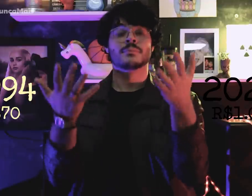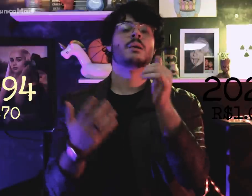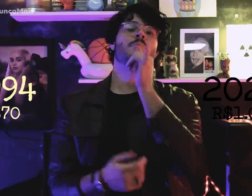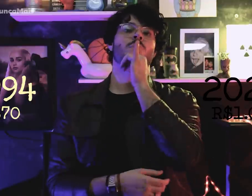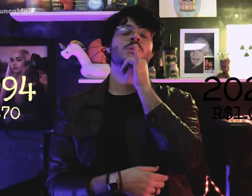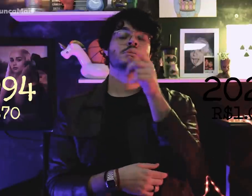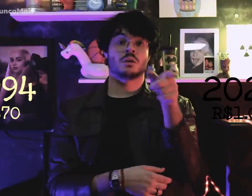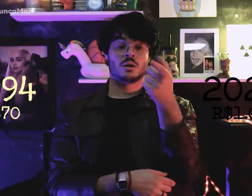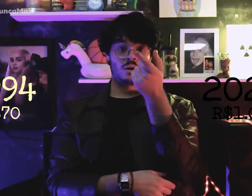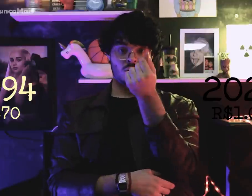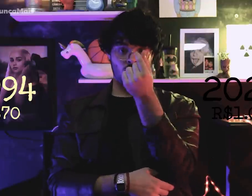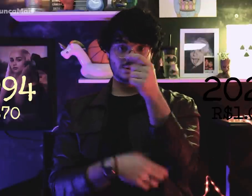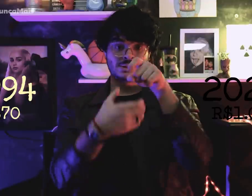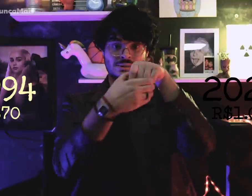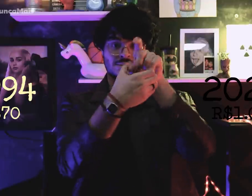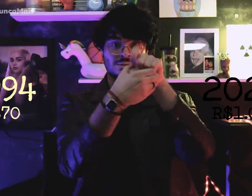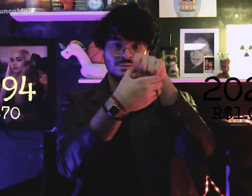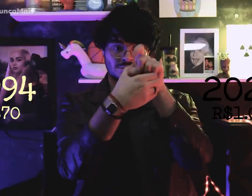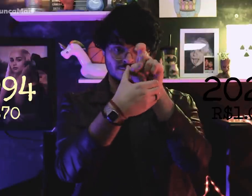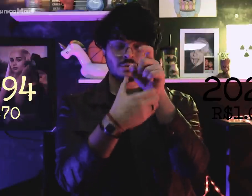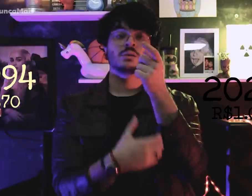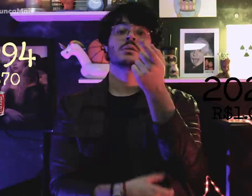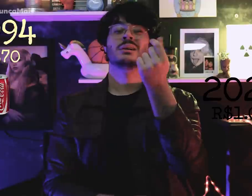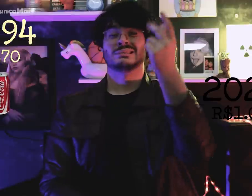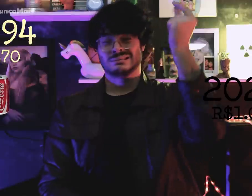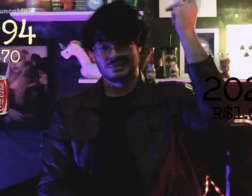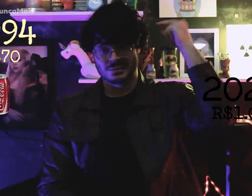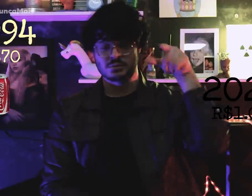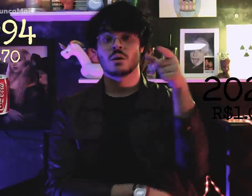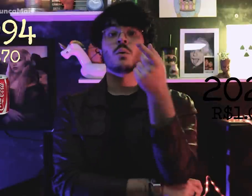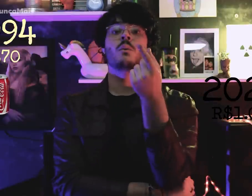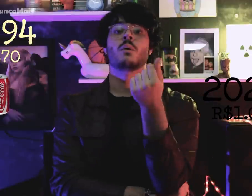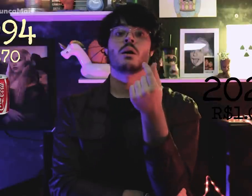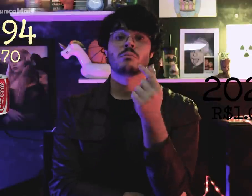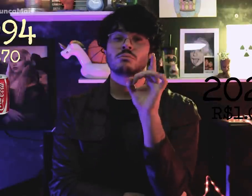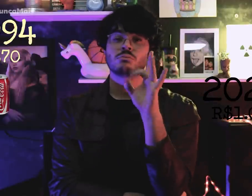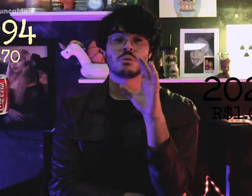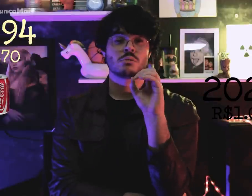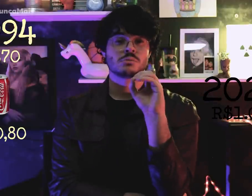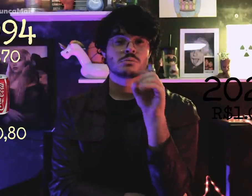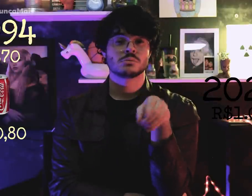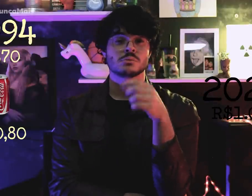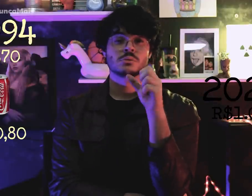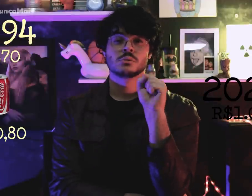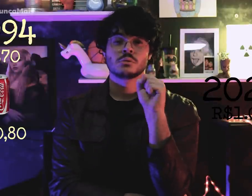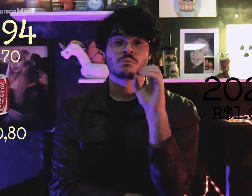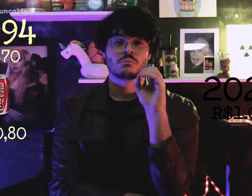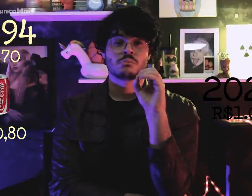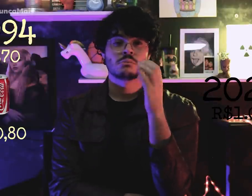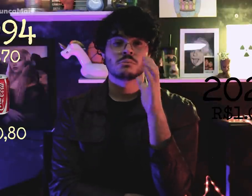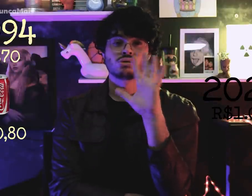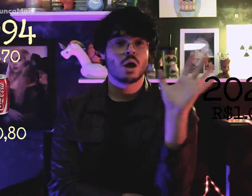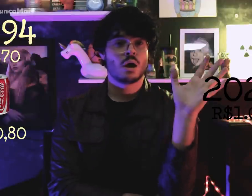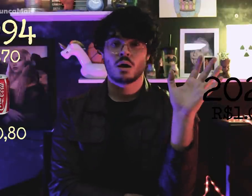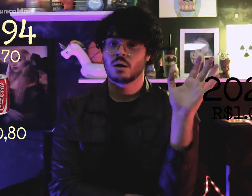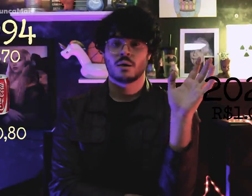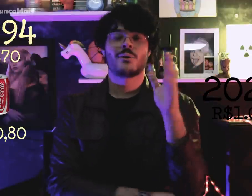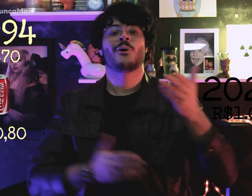Por exemplo, o custo de uma lata de Coca-Cola em 1994 era apenas R$0,80